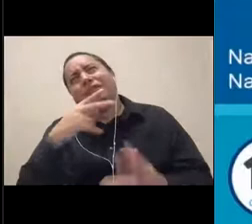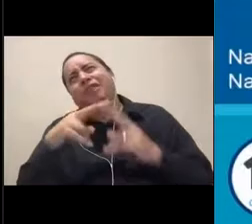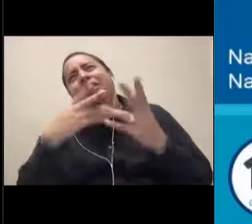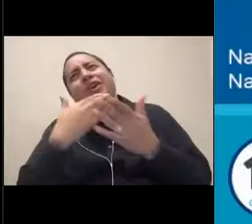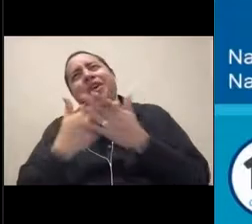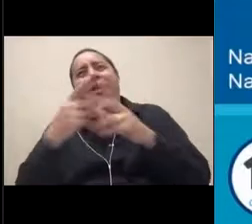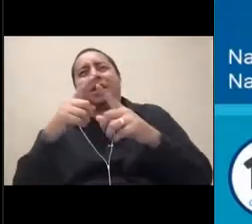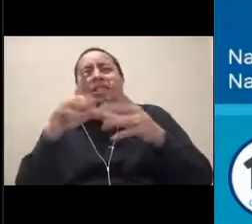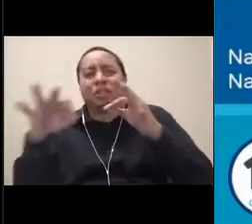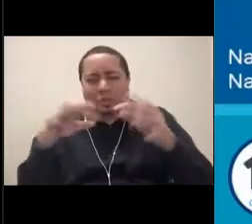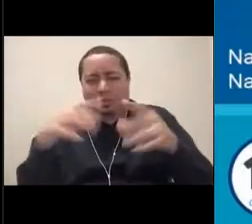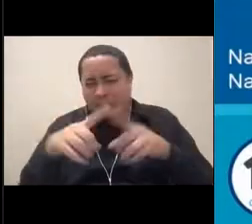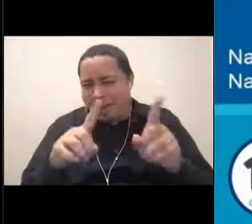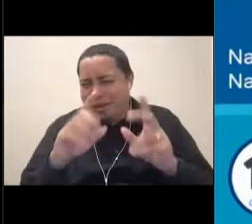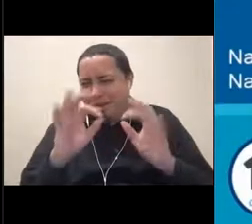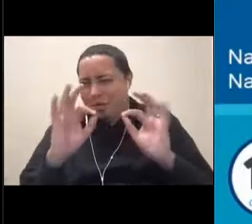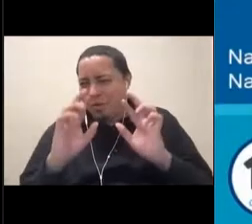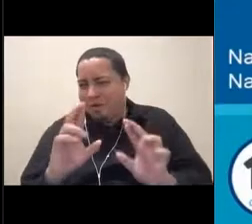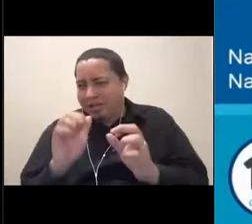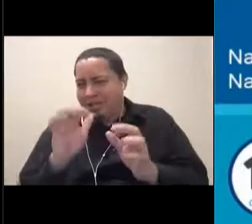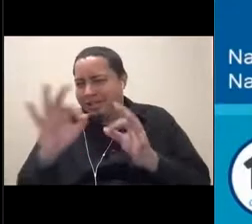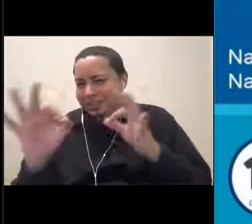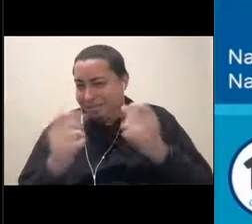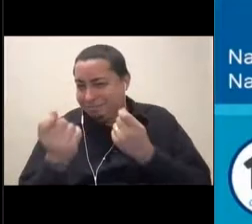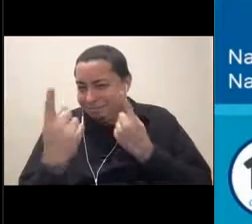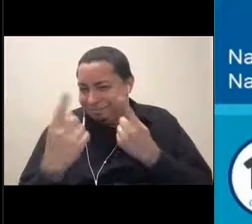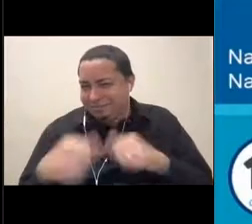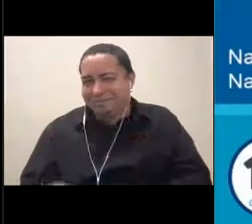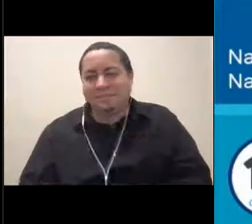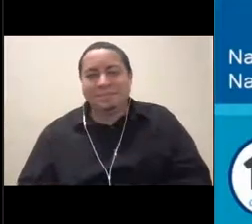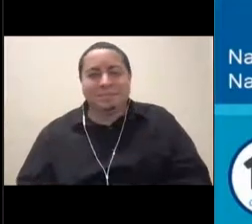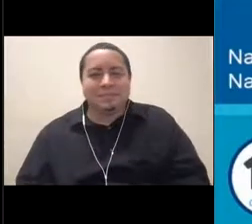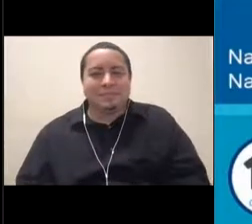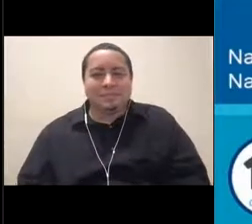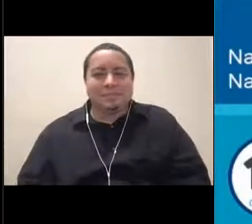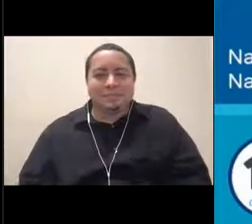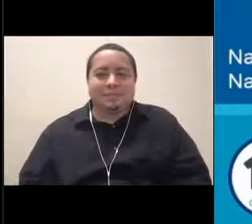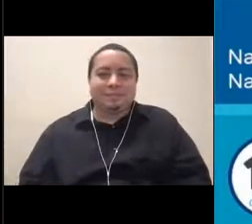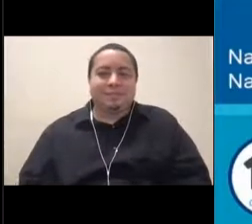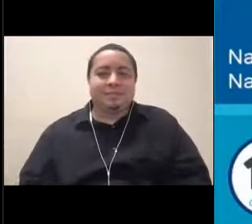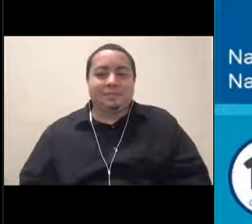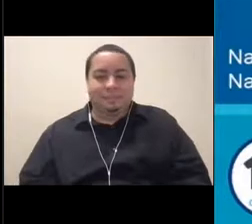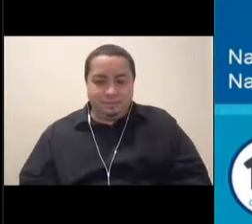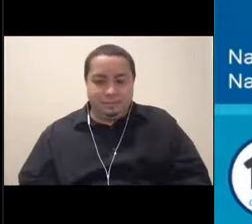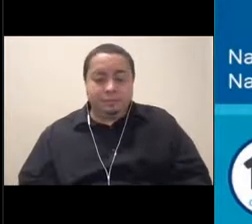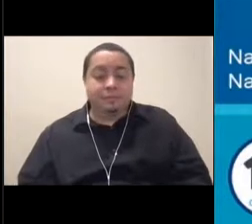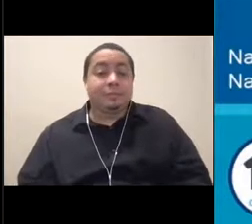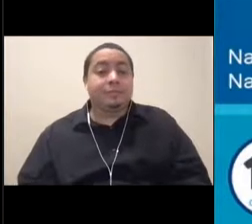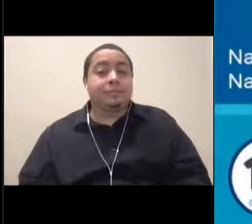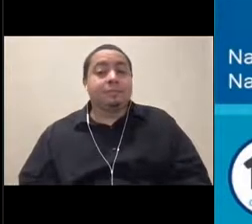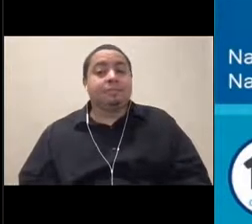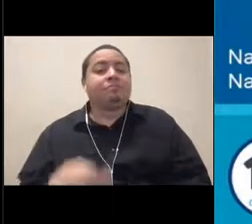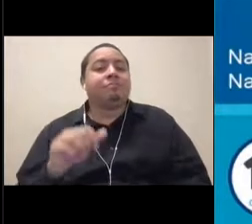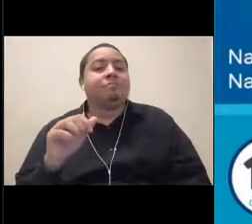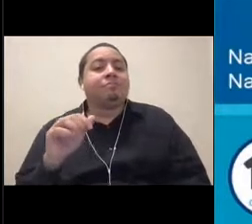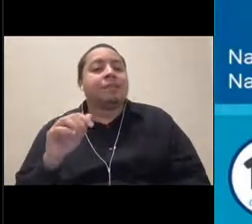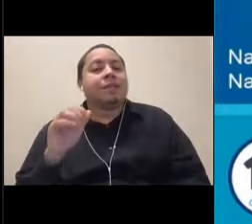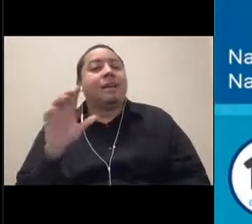Hopefully, you guys get it. [Nicole] That was a great answer. And I just got to relay this question from Barney,